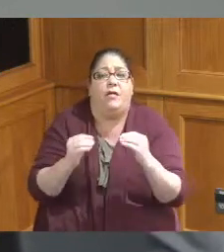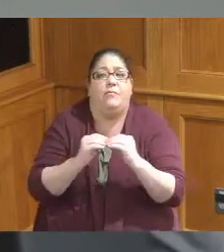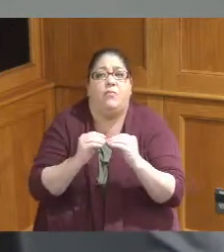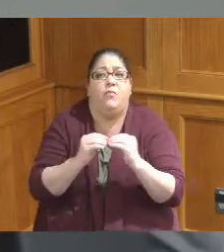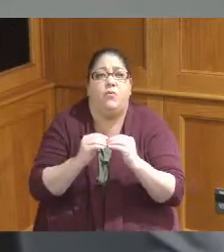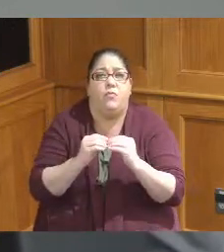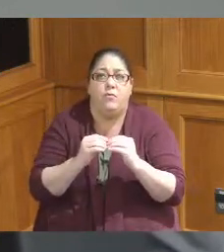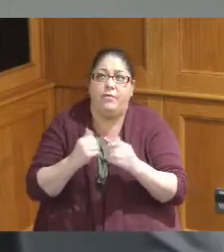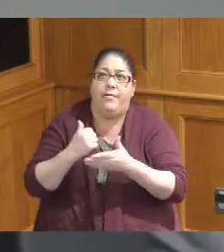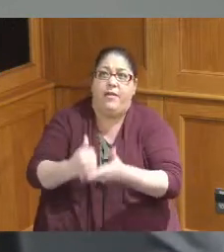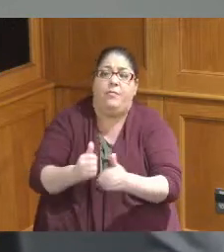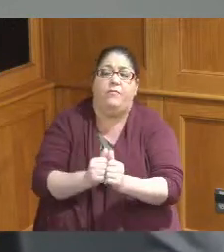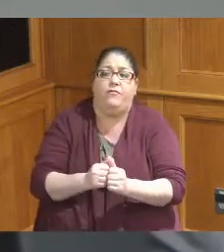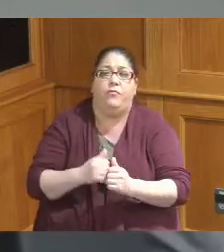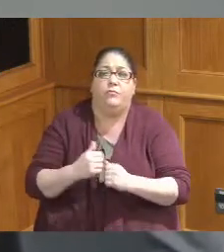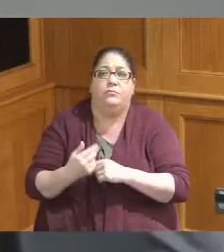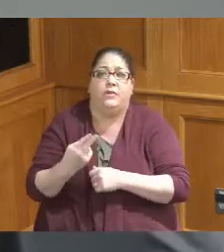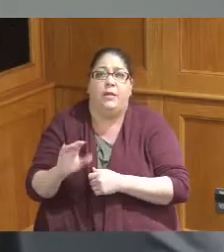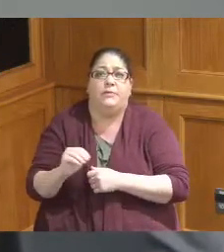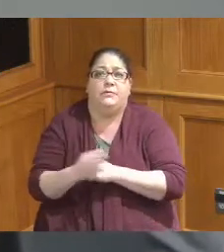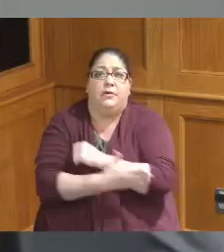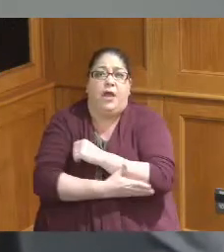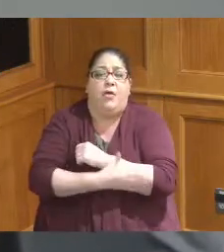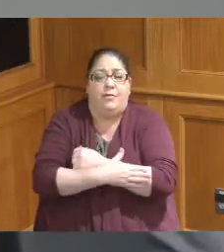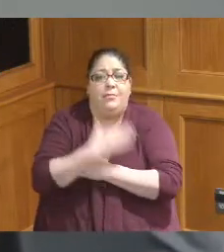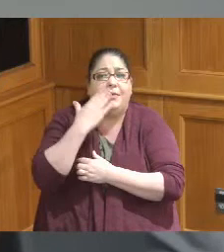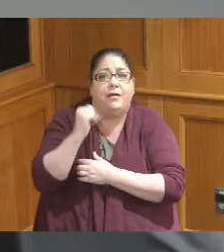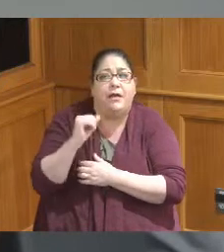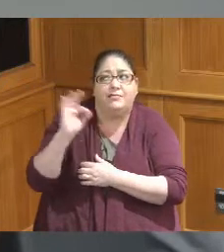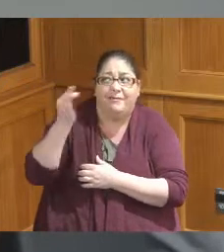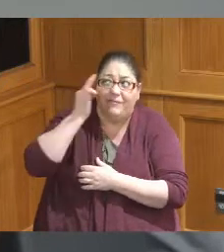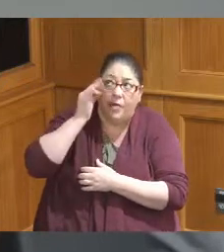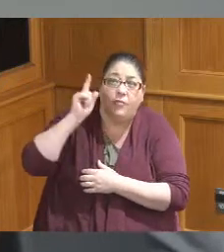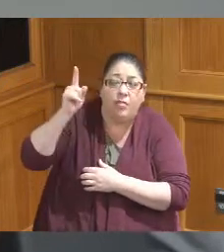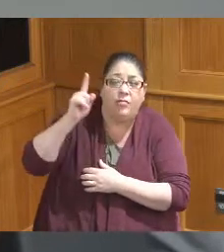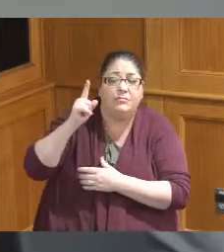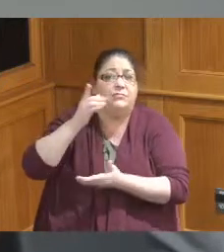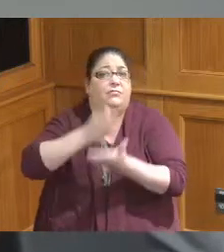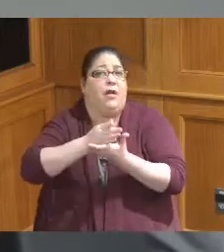Hamilton County given the the discontinuation of those Federal benefits so with that Commissioners